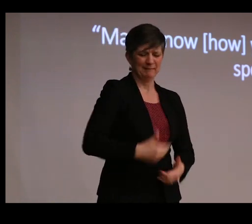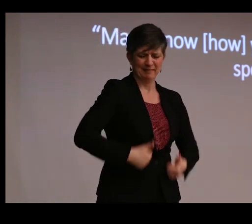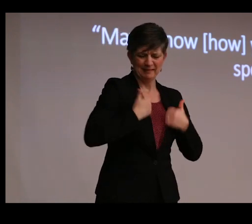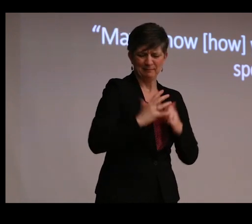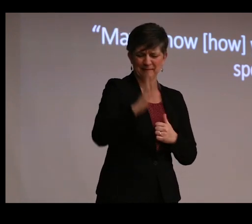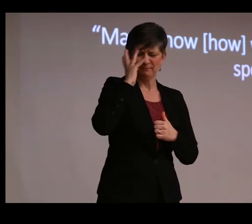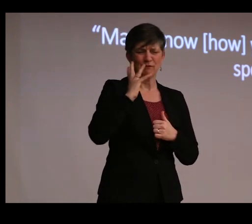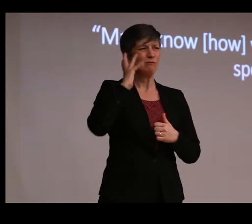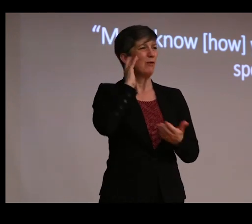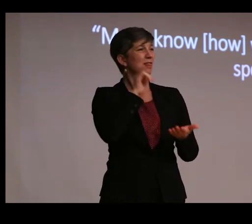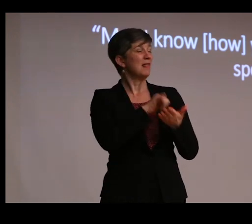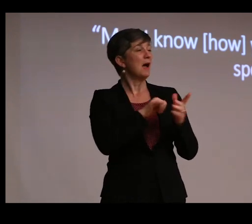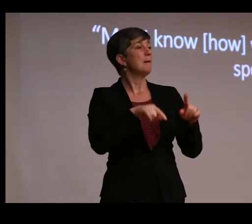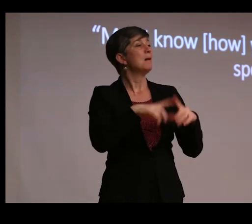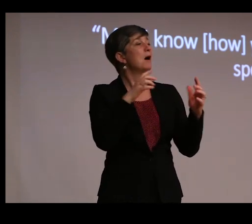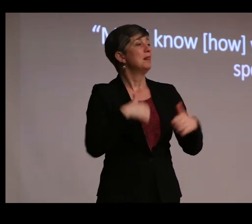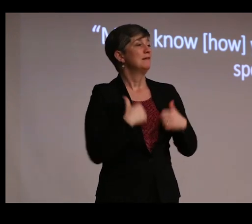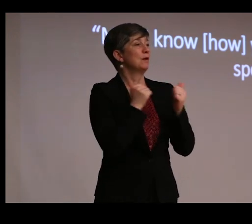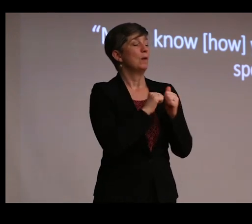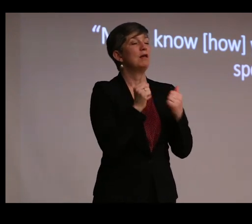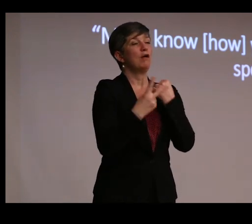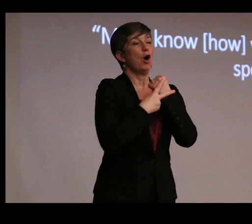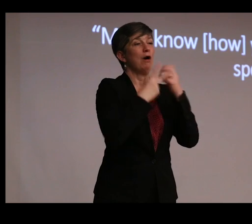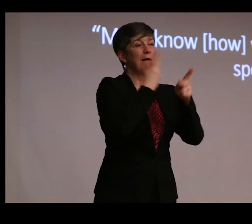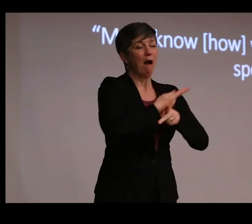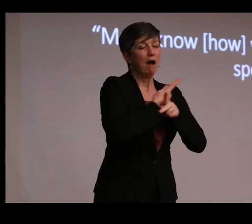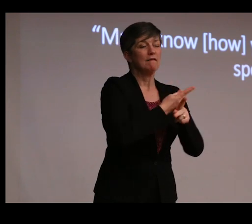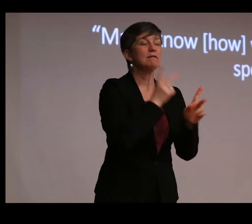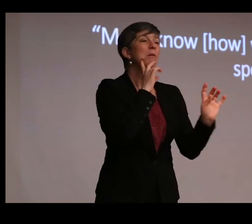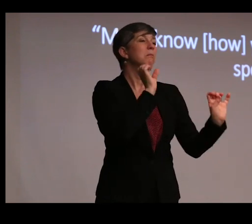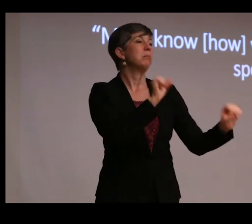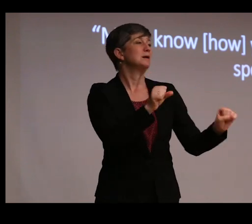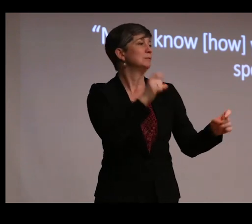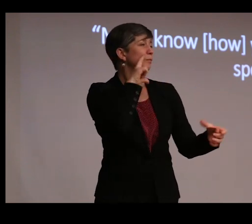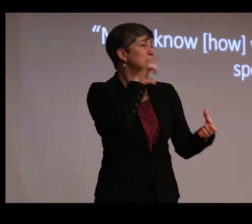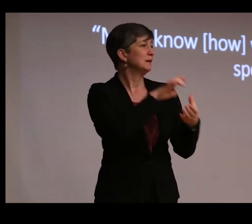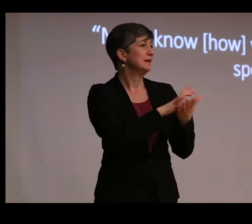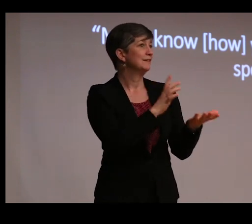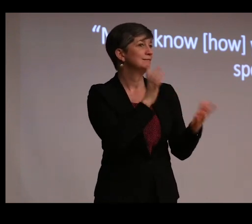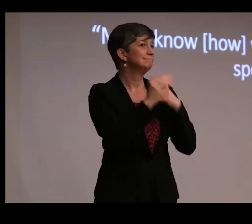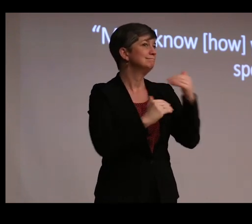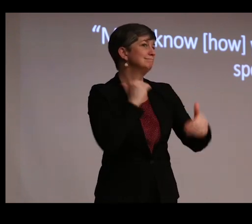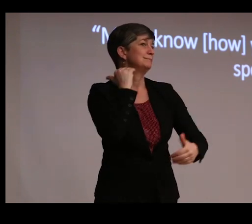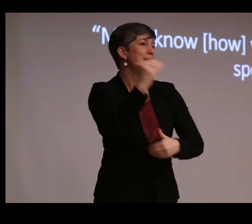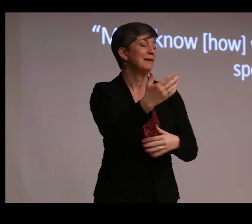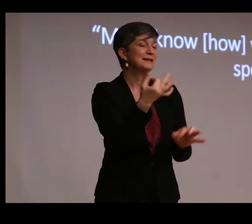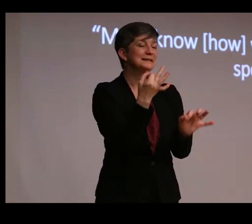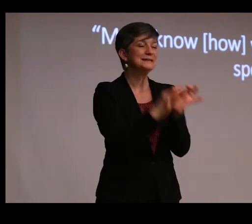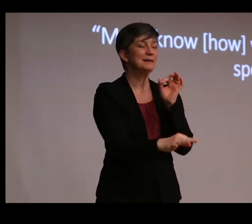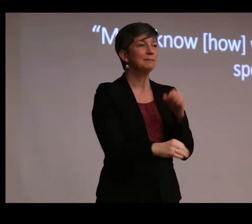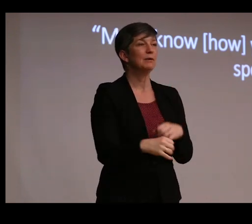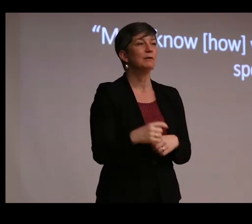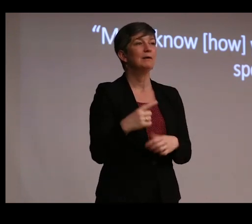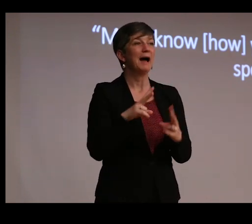And here's where living with an archive makes it possible to believe beyond this sort of simple binary of living and dead